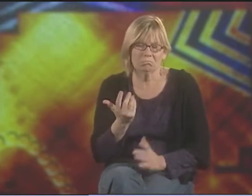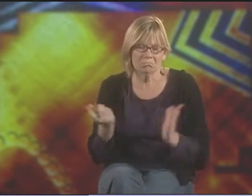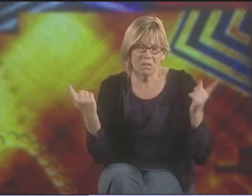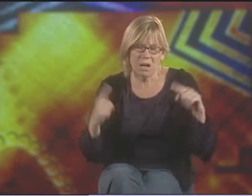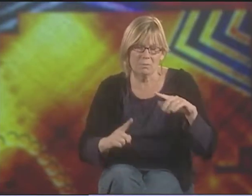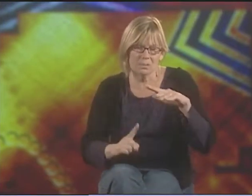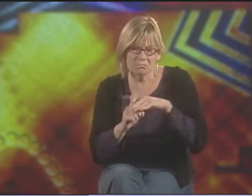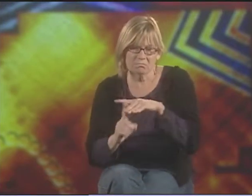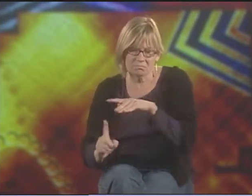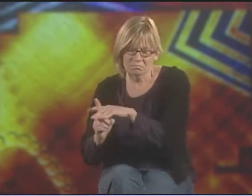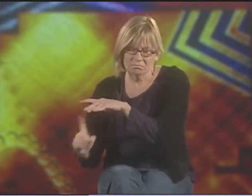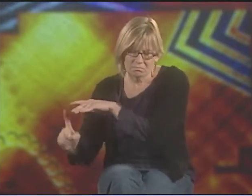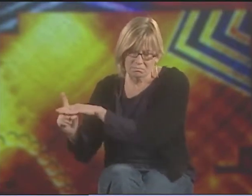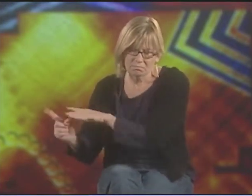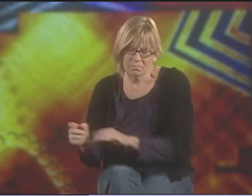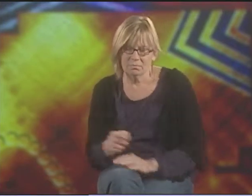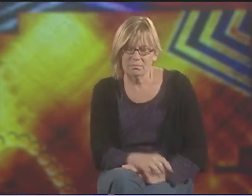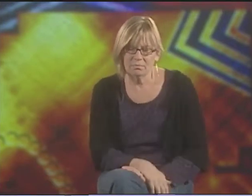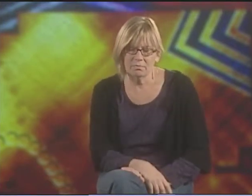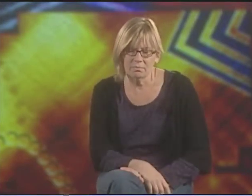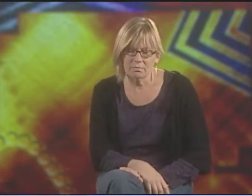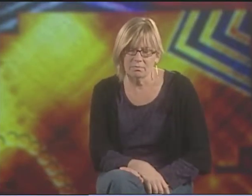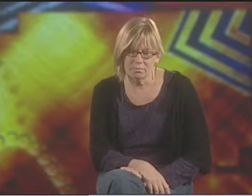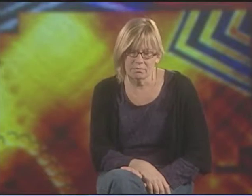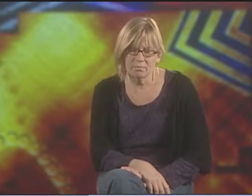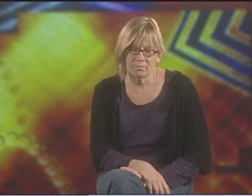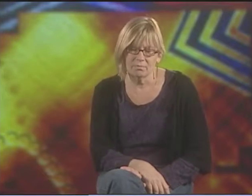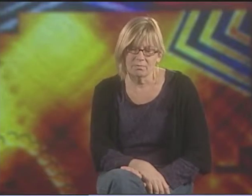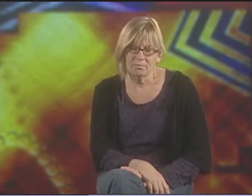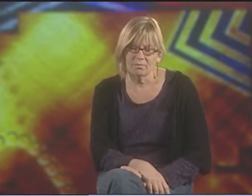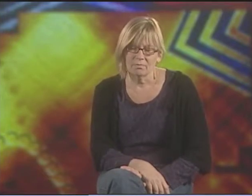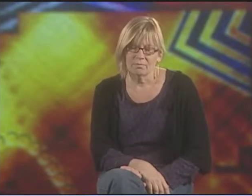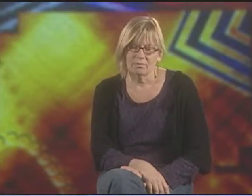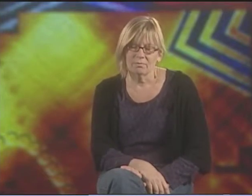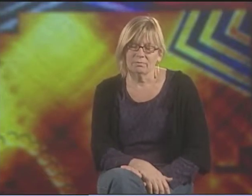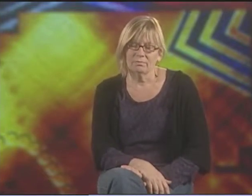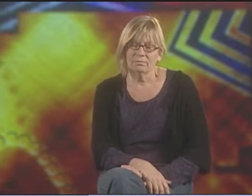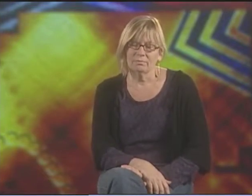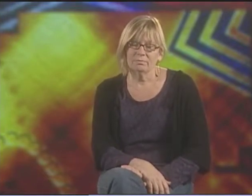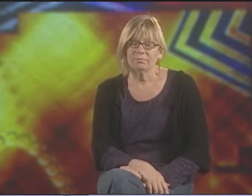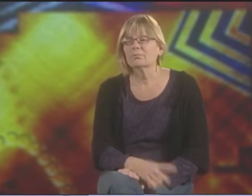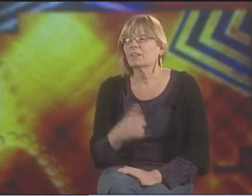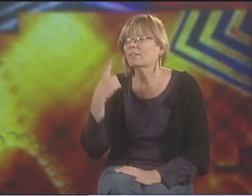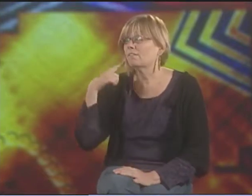AND HAVING TO UNDERGO SO MANY HOURS OF SPEECHREADING PRACTICE. COMES UP QUITE OFTEN.